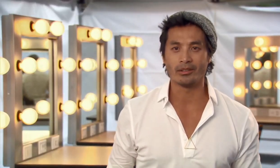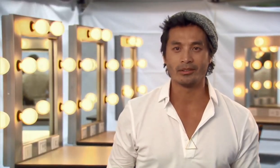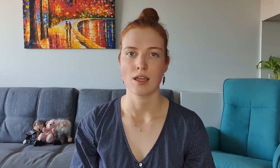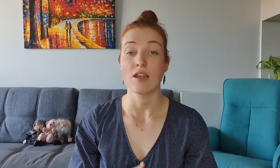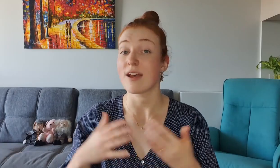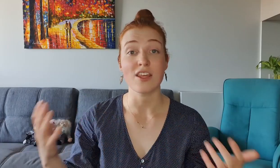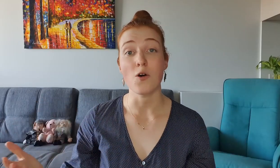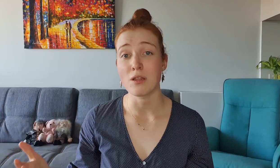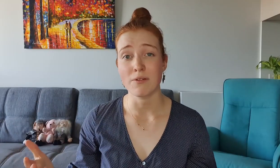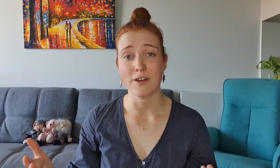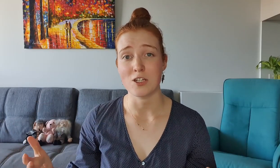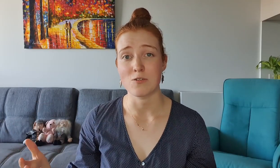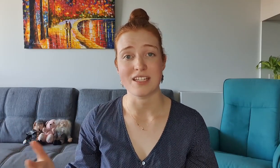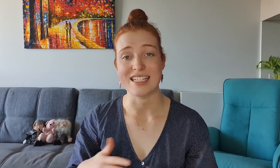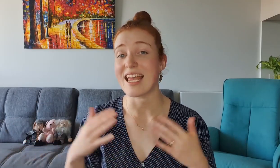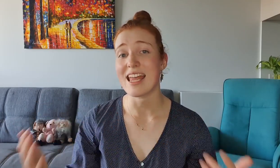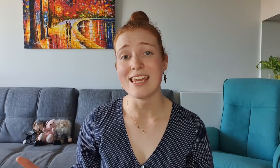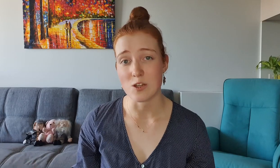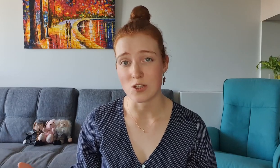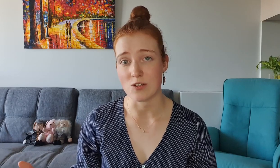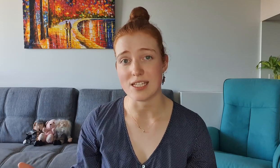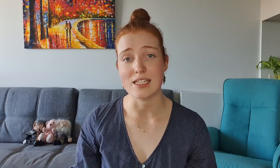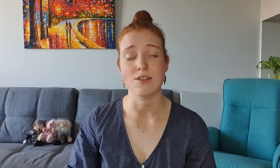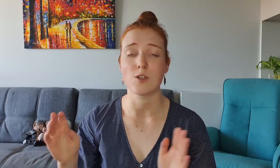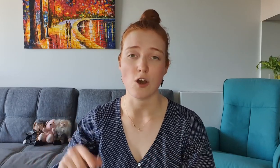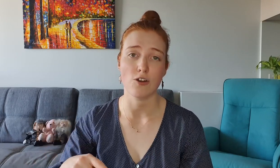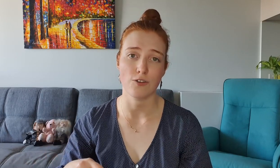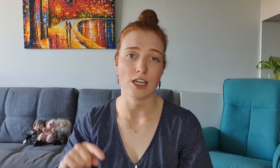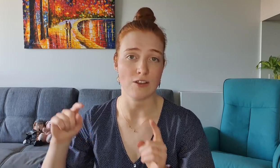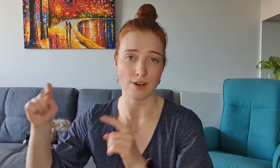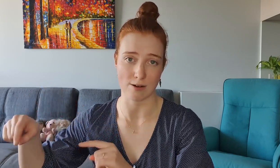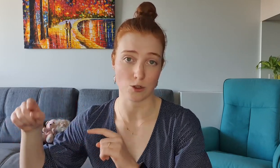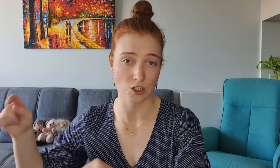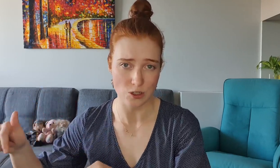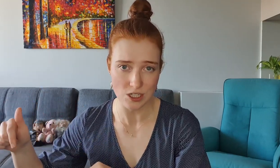In fact, the only professional that has any issues is the photographer in the final shoot